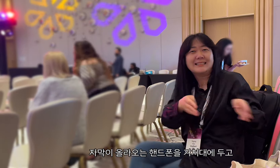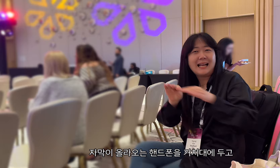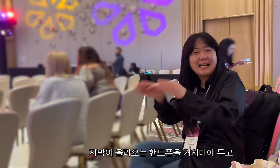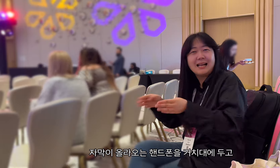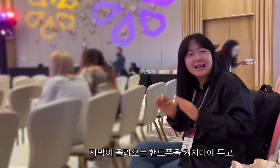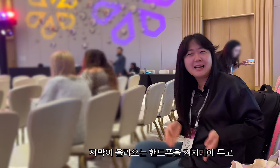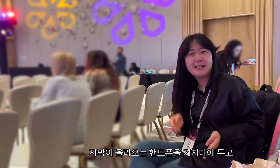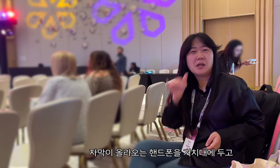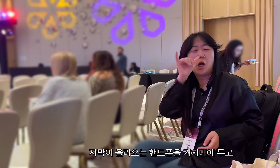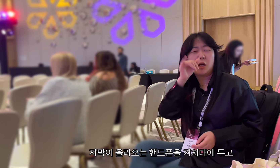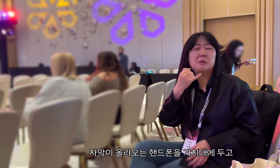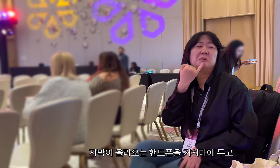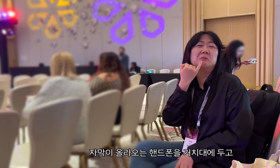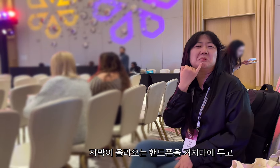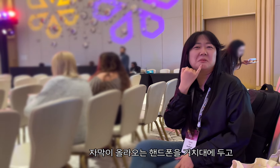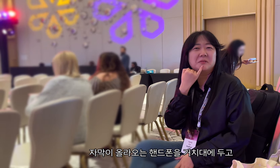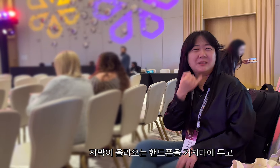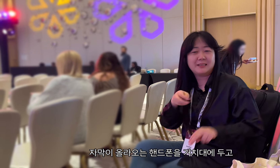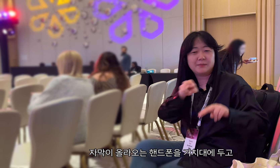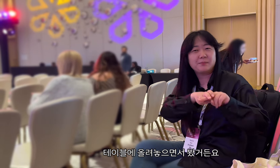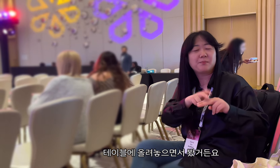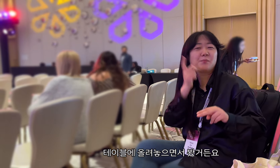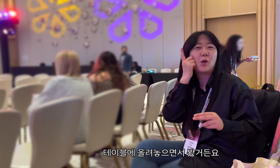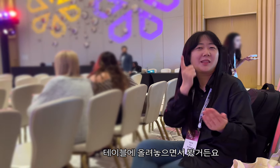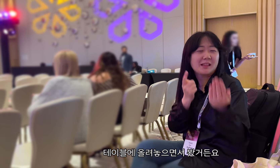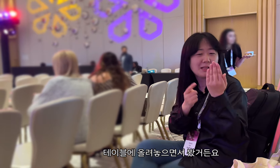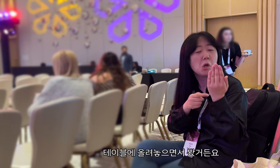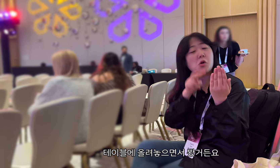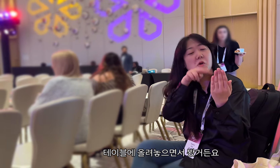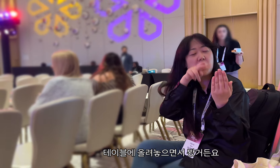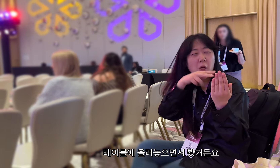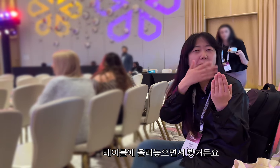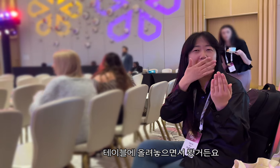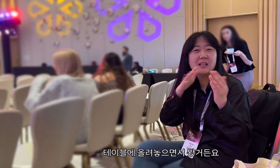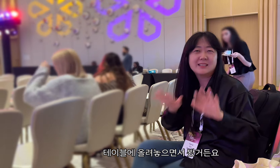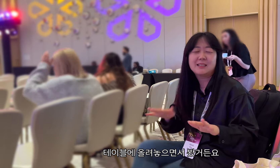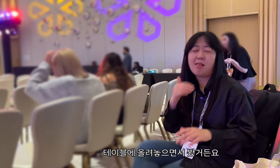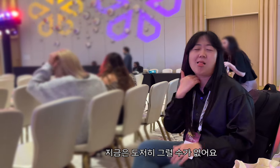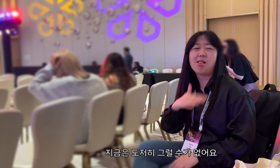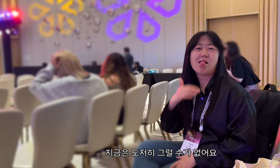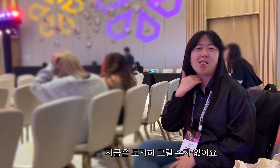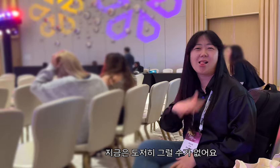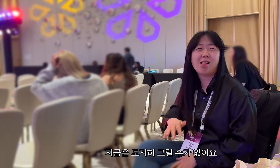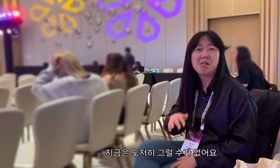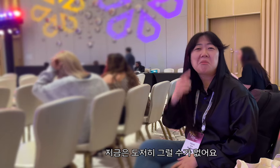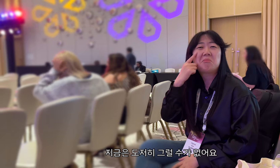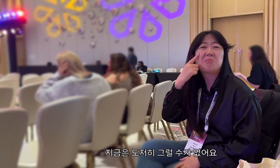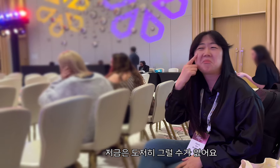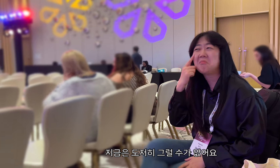I put my cell phone with subtitles on the stand and put it on the table to watch. Now I can't do that.